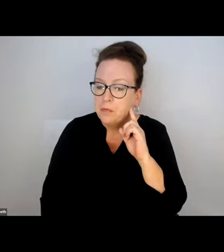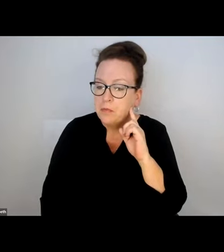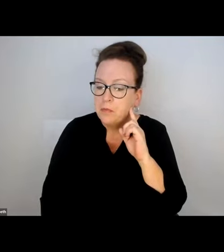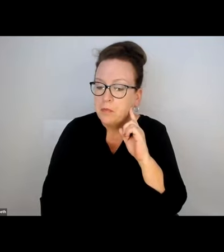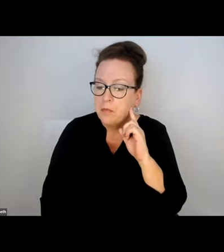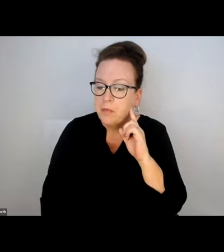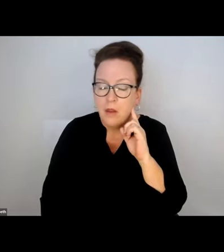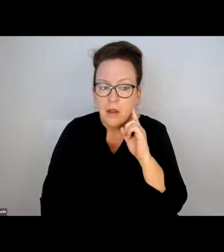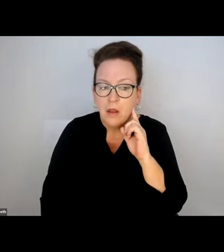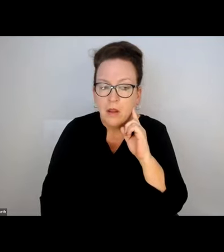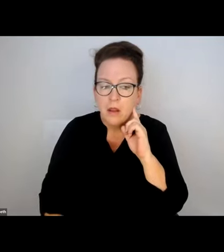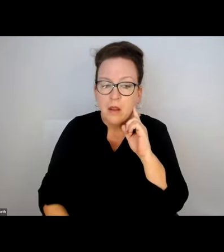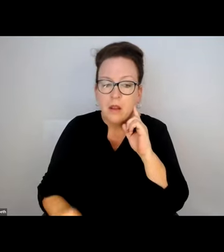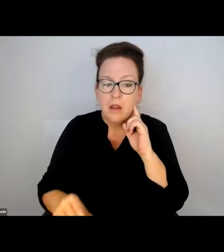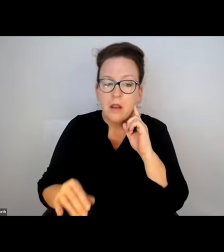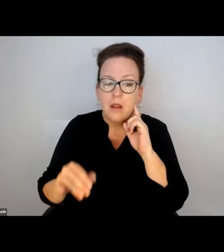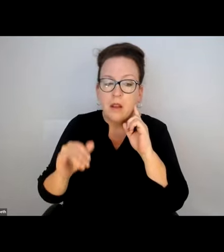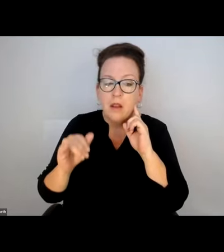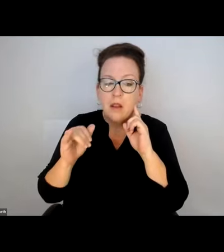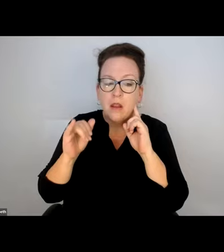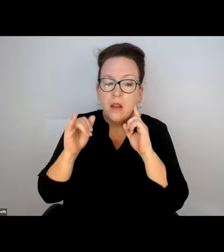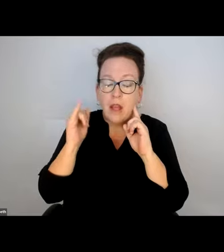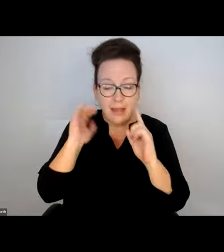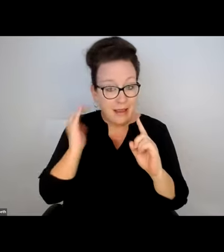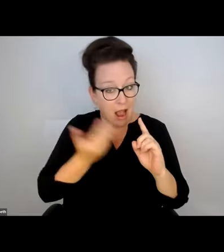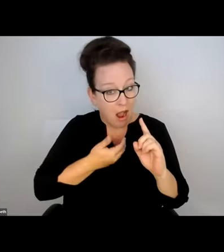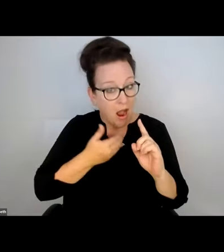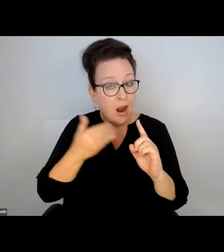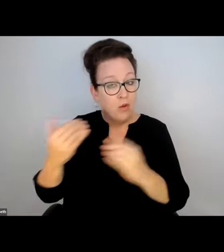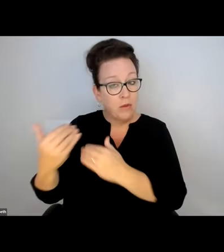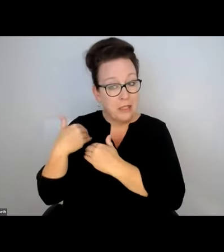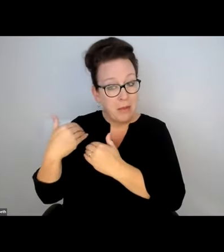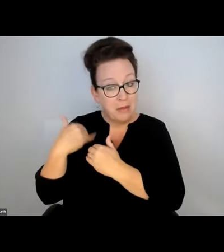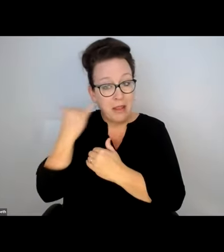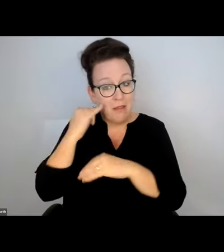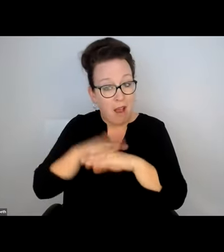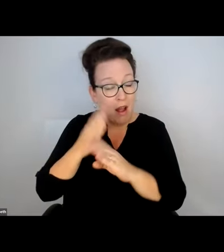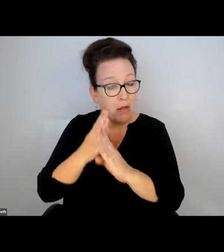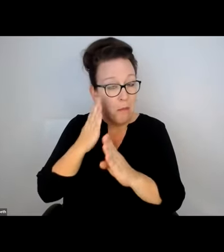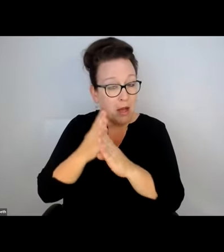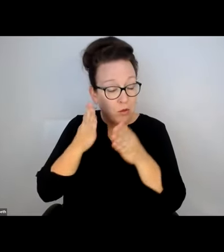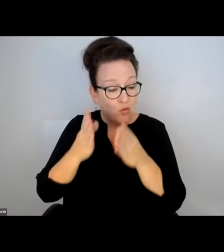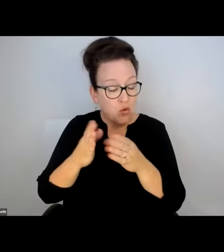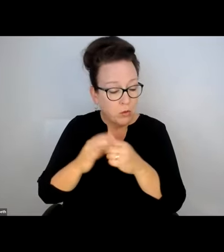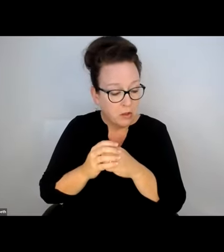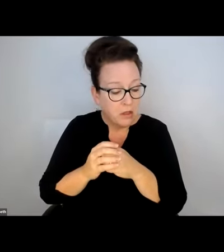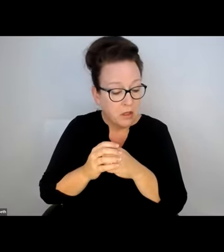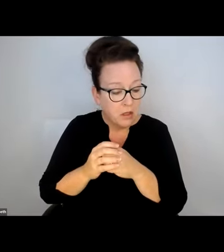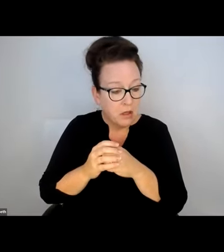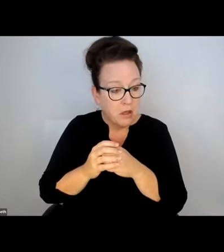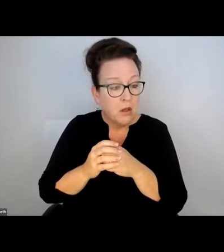I THINK ANDREA MIGHT BE ABLE -- RAISED TO THE T'S